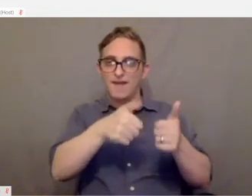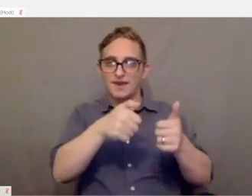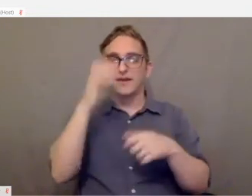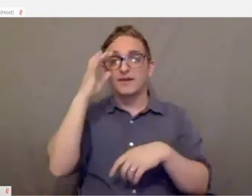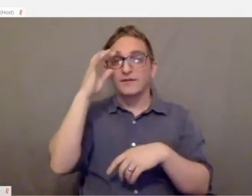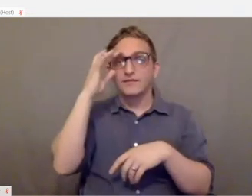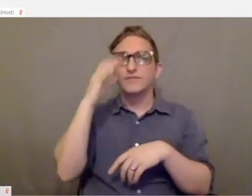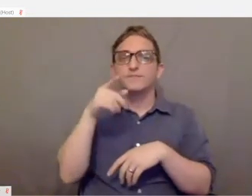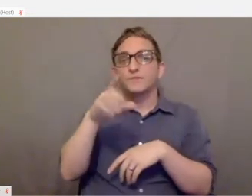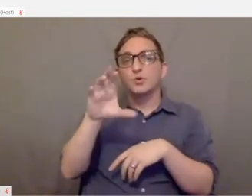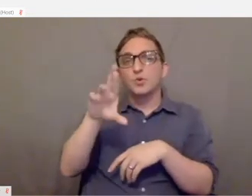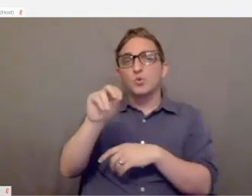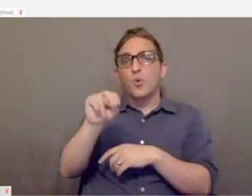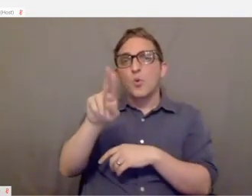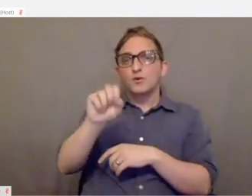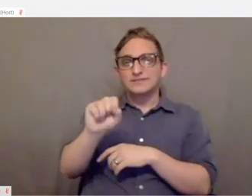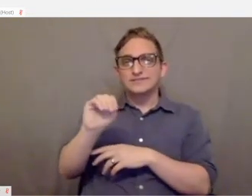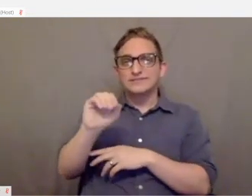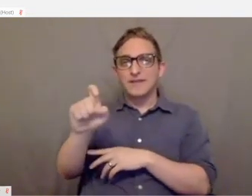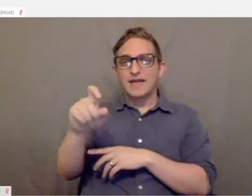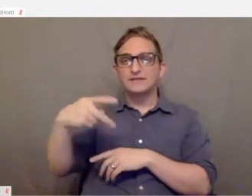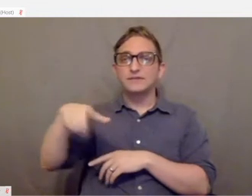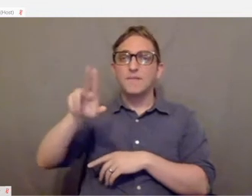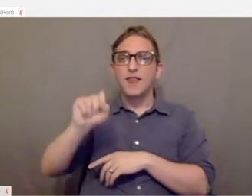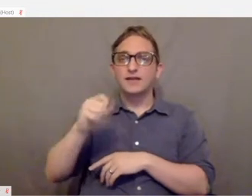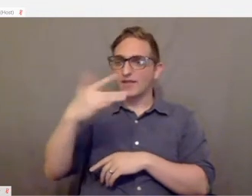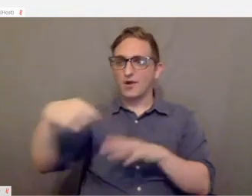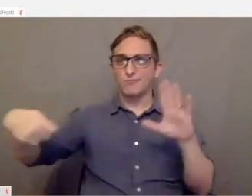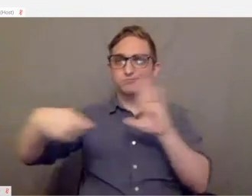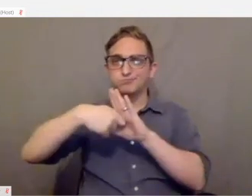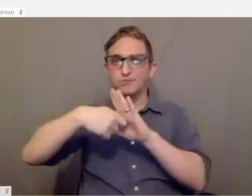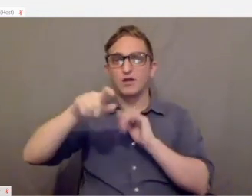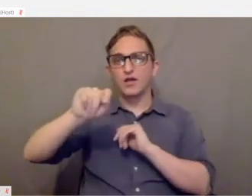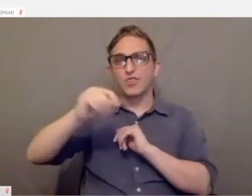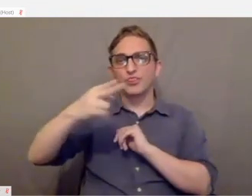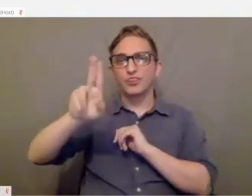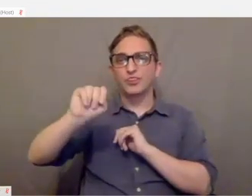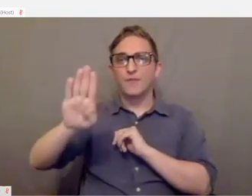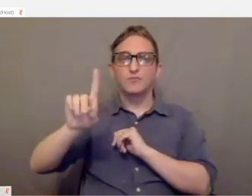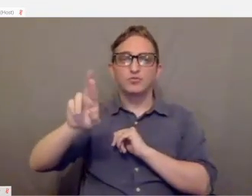The CronusMax plus is a thumb stick.